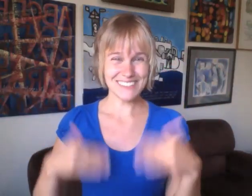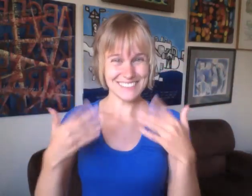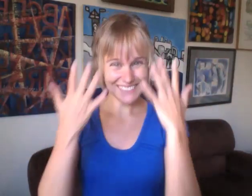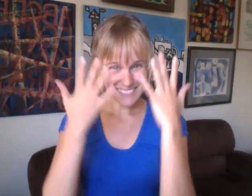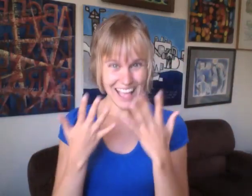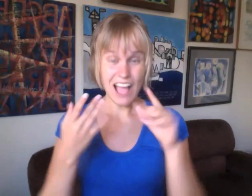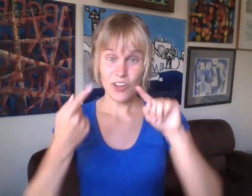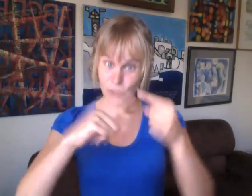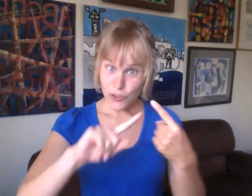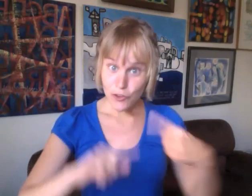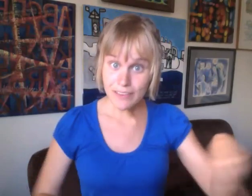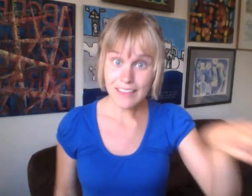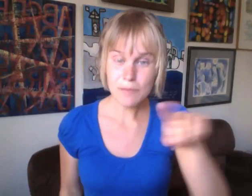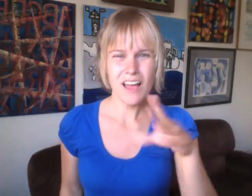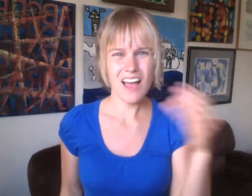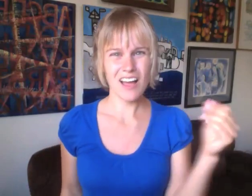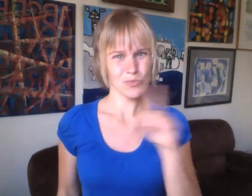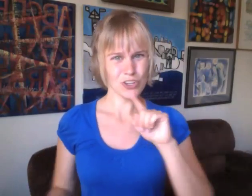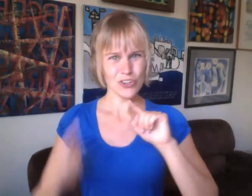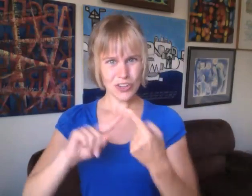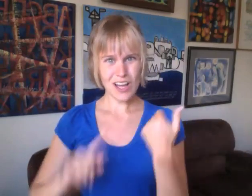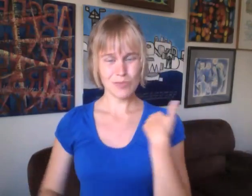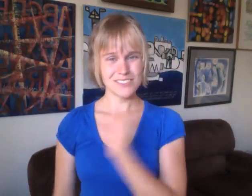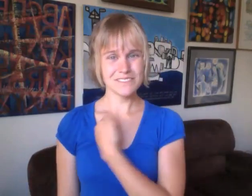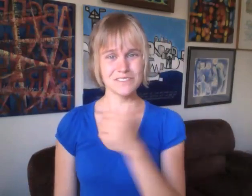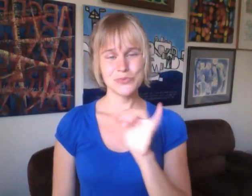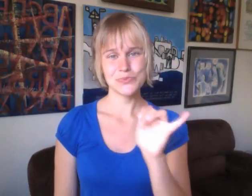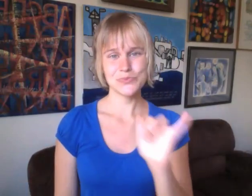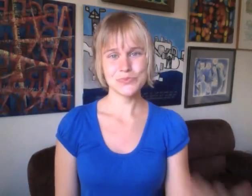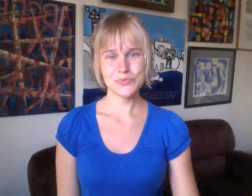It's sad because cultural appropriation hurts marginalized people and us alike.